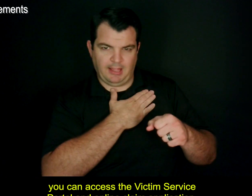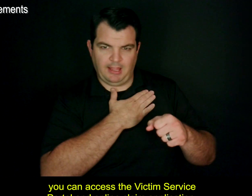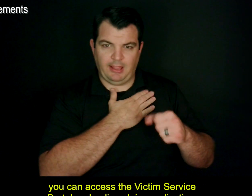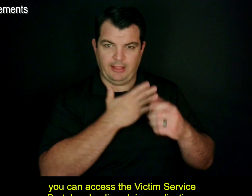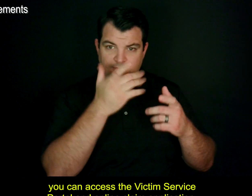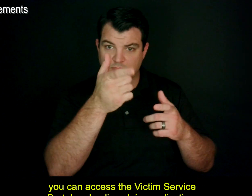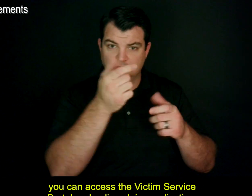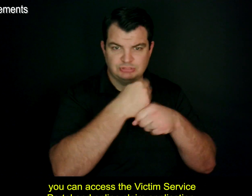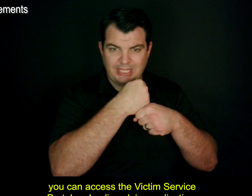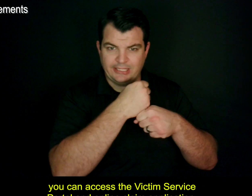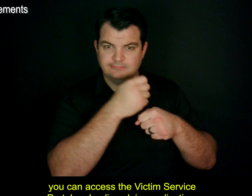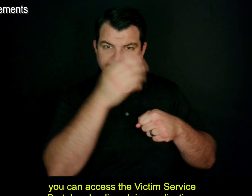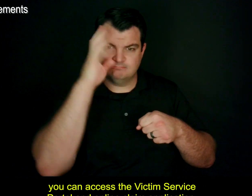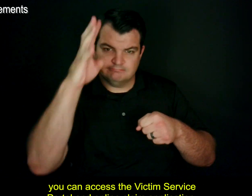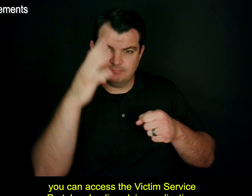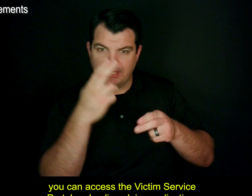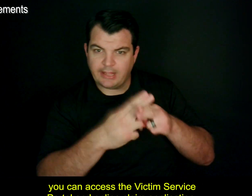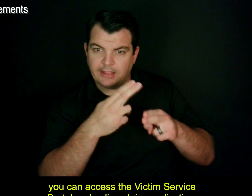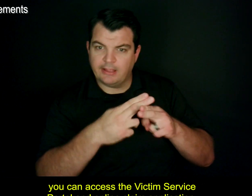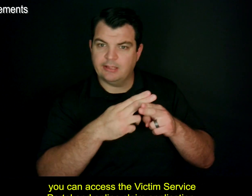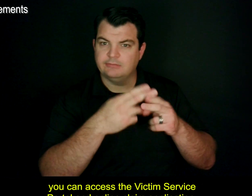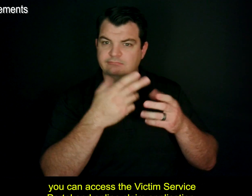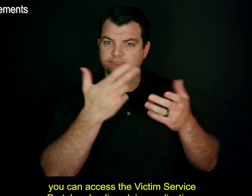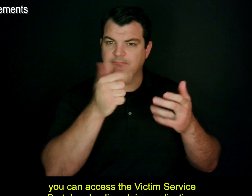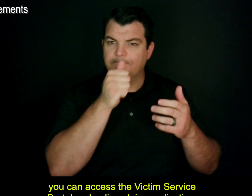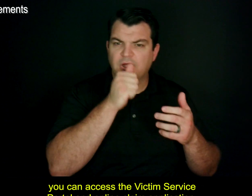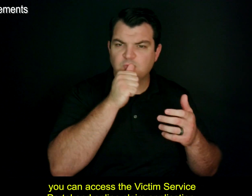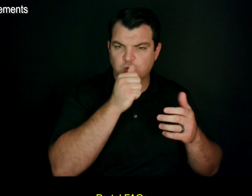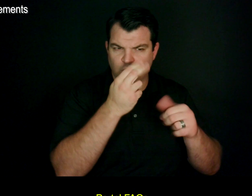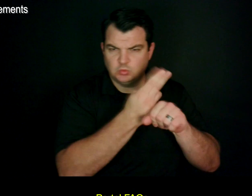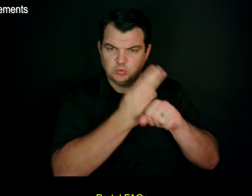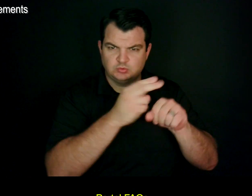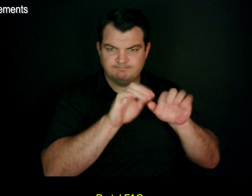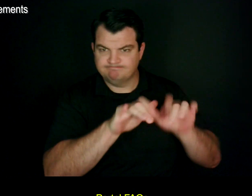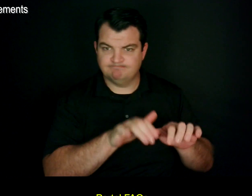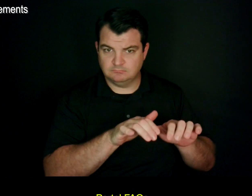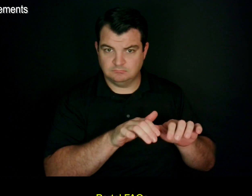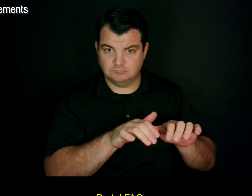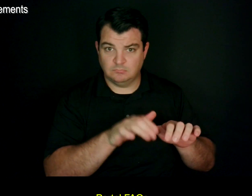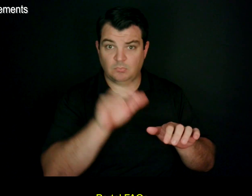you can access the Victim Service Portal and online claim application. Portal FAQs